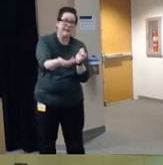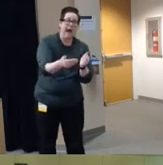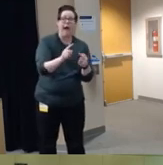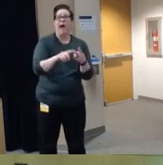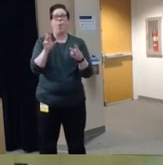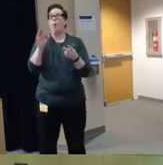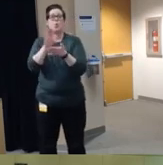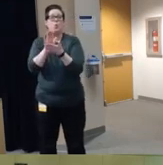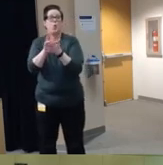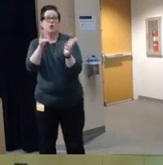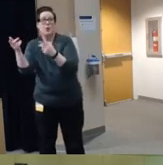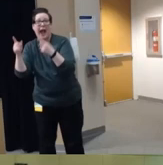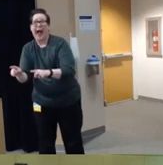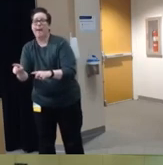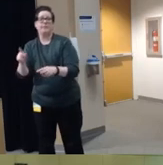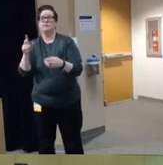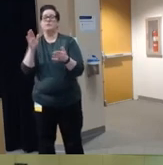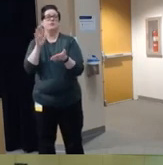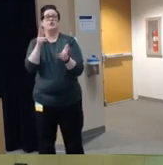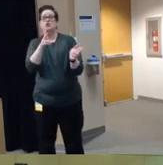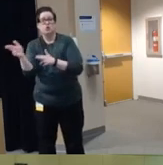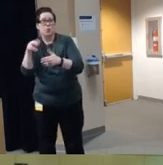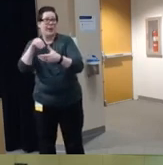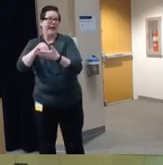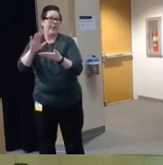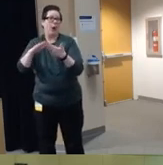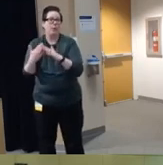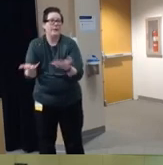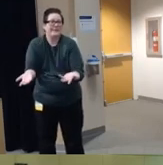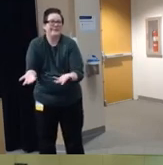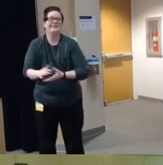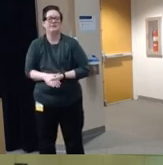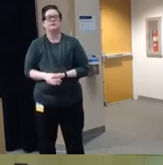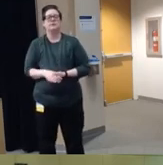school or in their Community um you know this this does um is a topic that touches